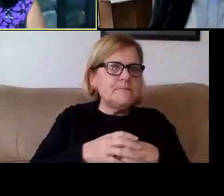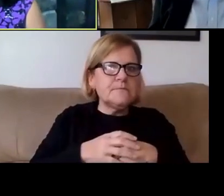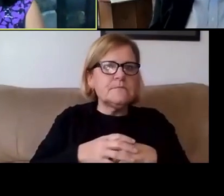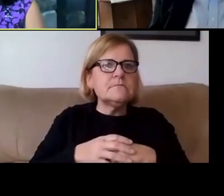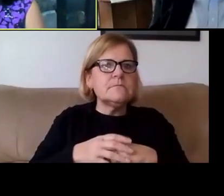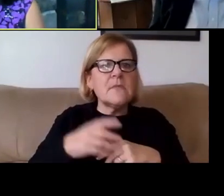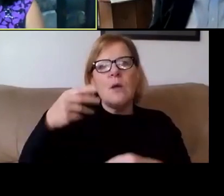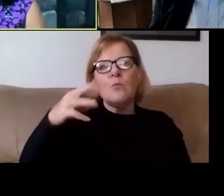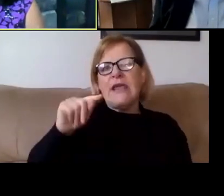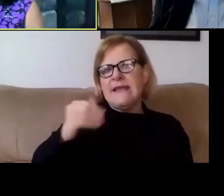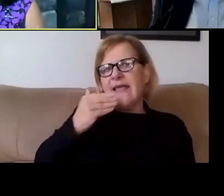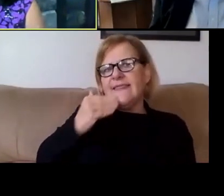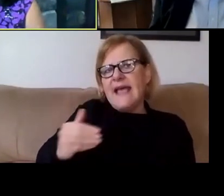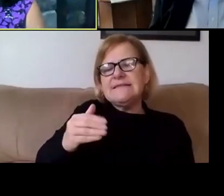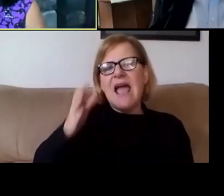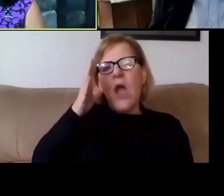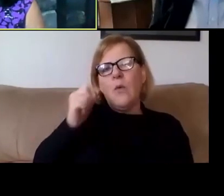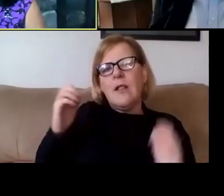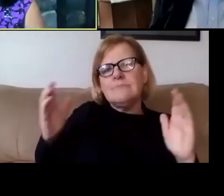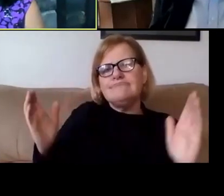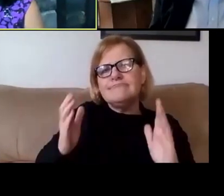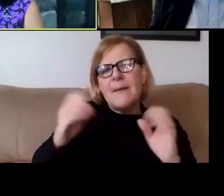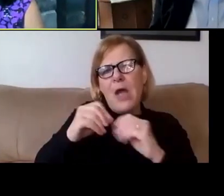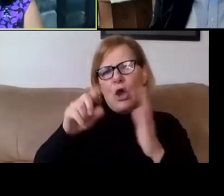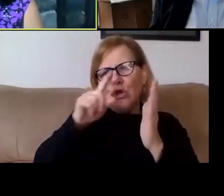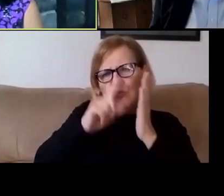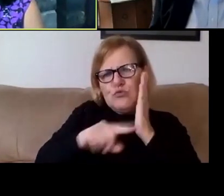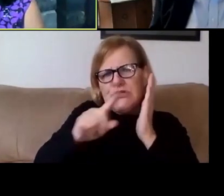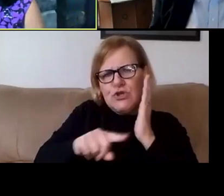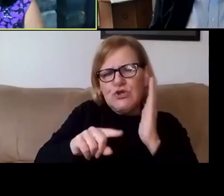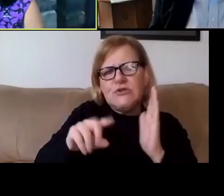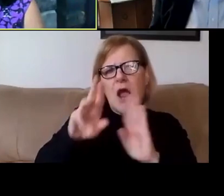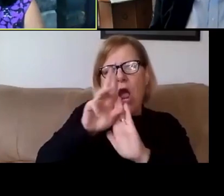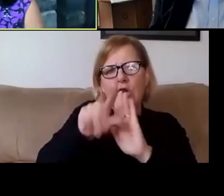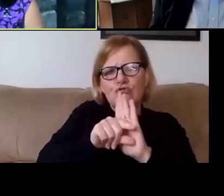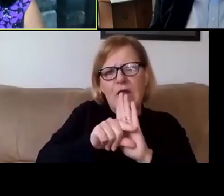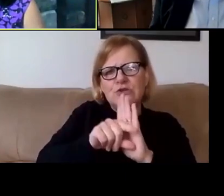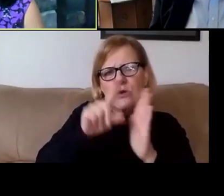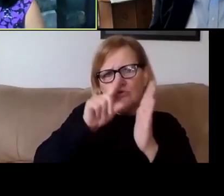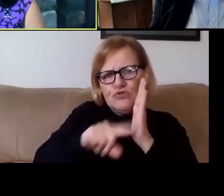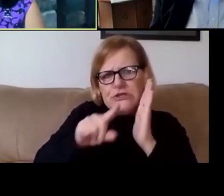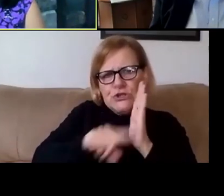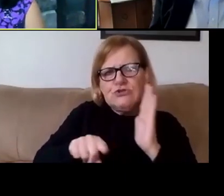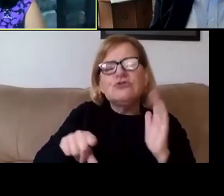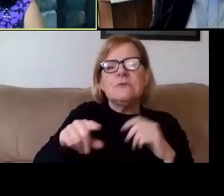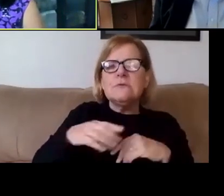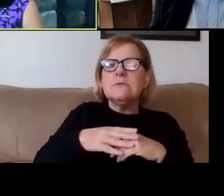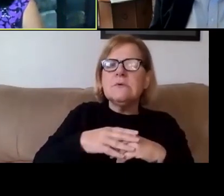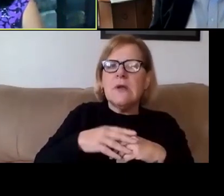I'm also gonna just make a plug around research and undergraduate research, which is something that is a wonderful